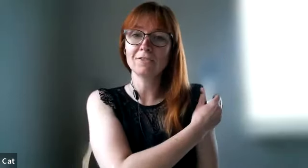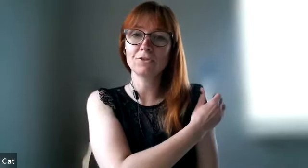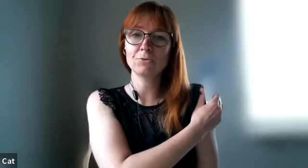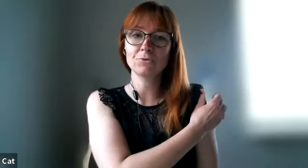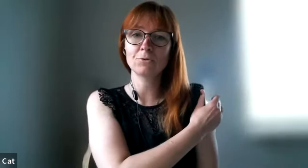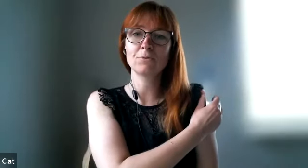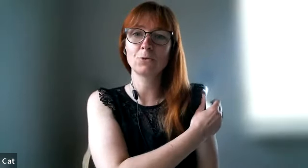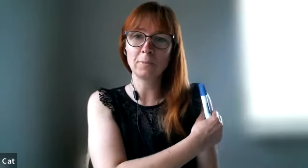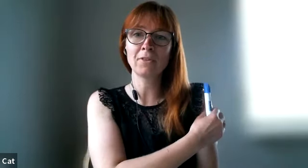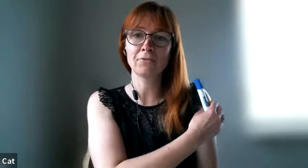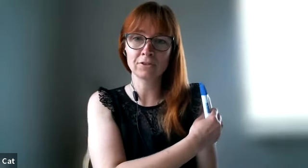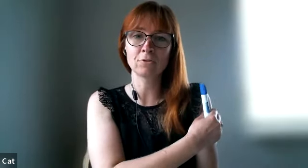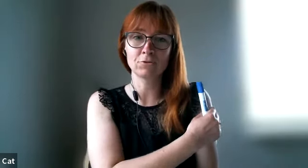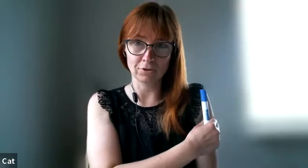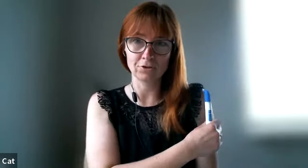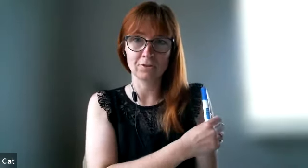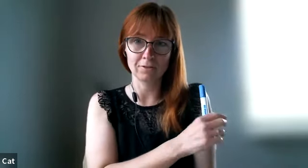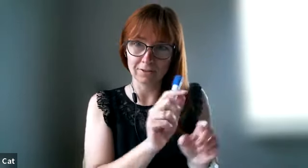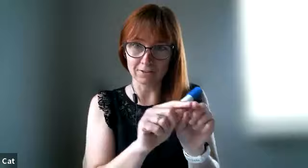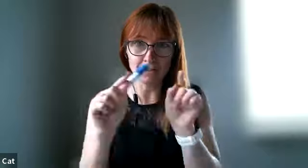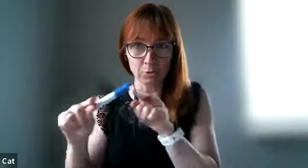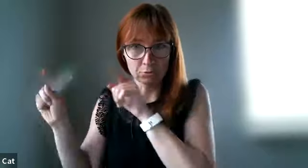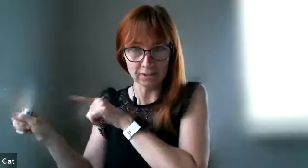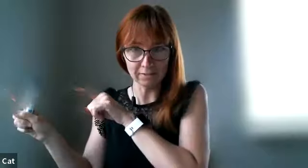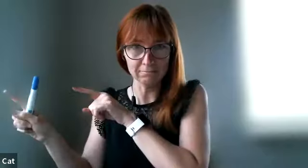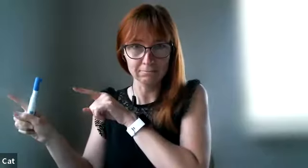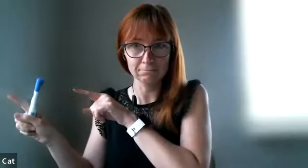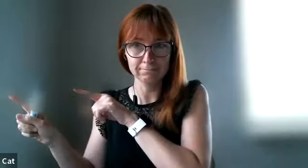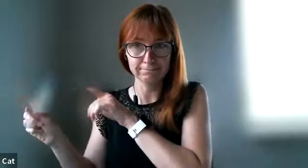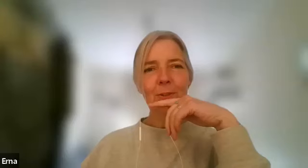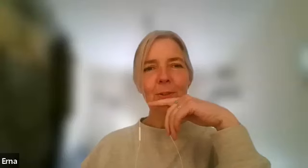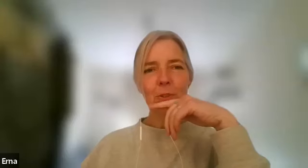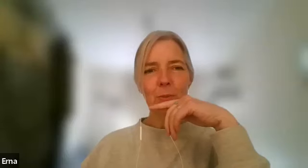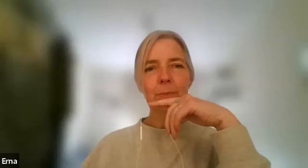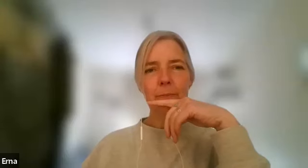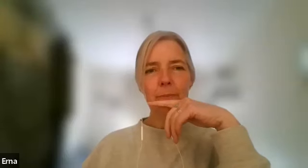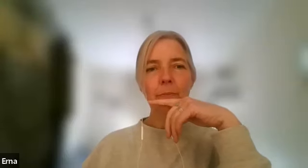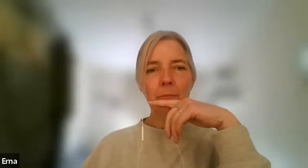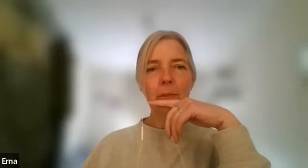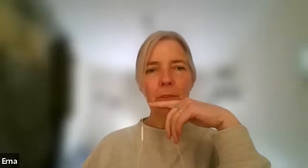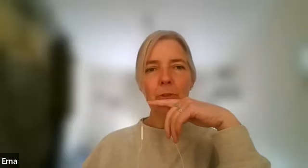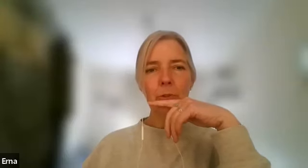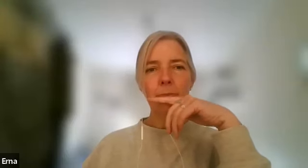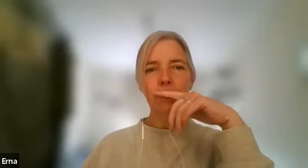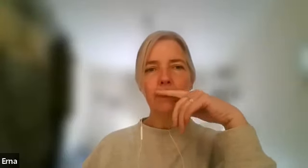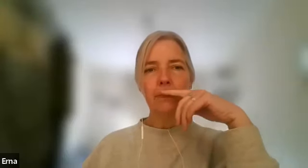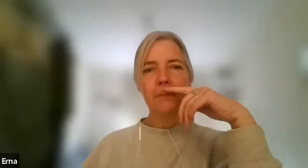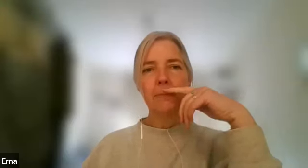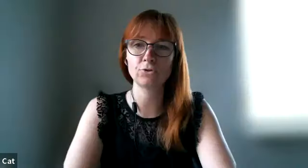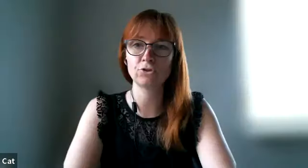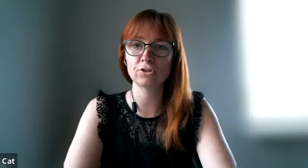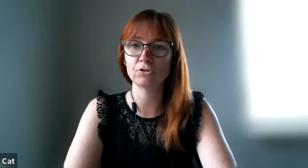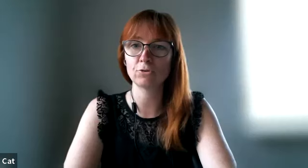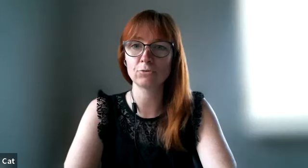so so remember that physical touch doesn't equal sex no true not true so just don't don't